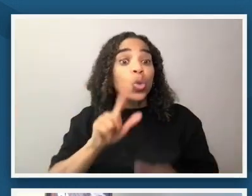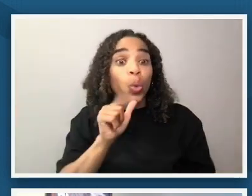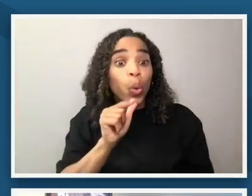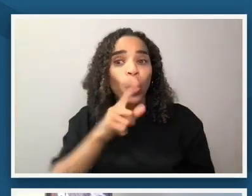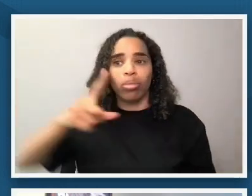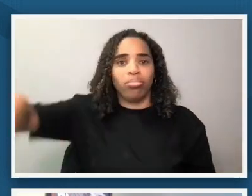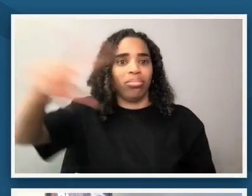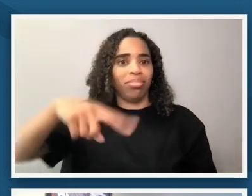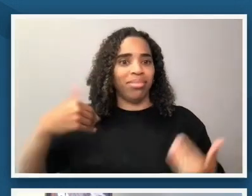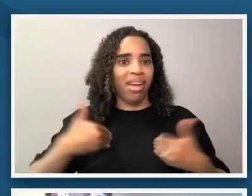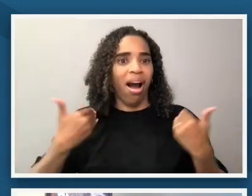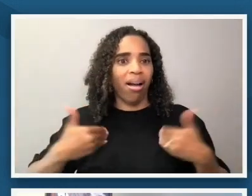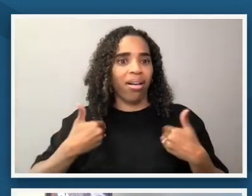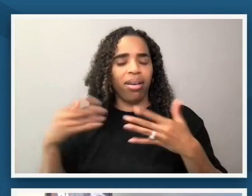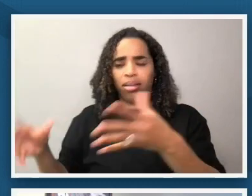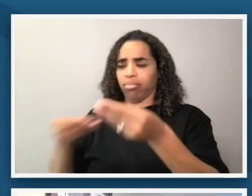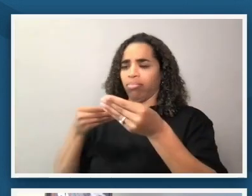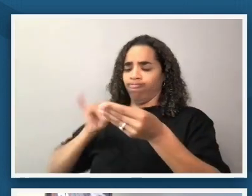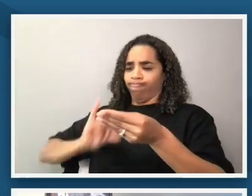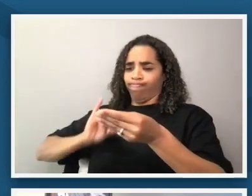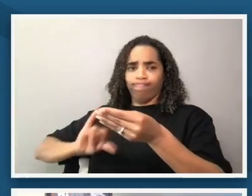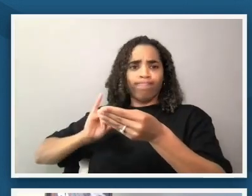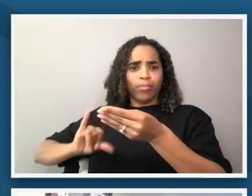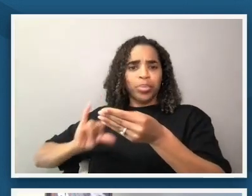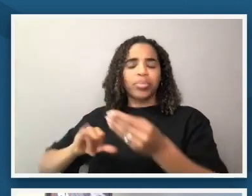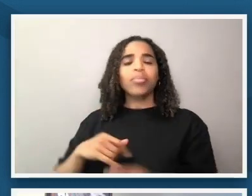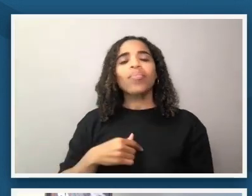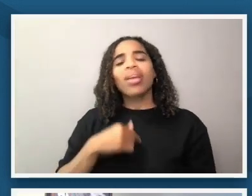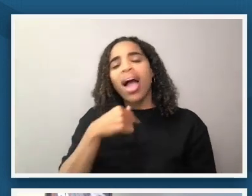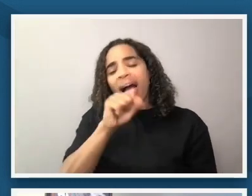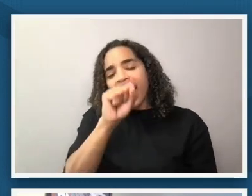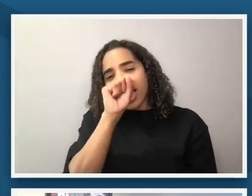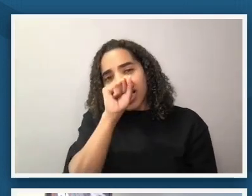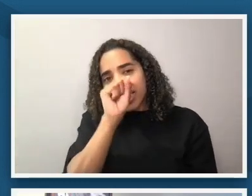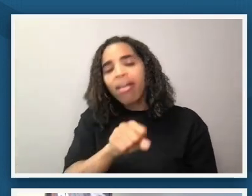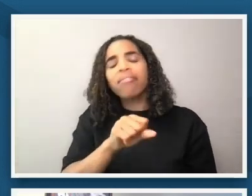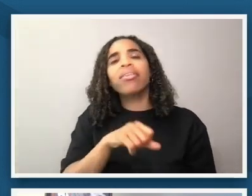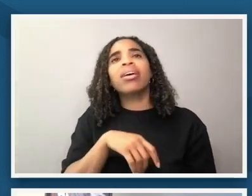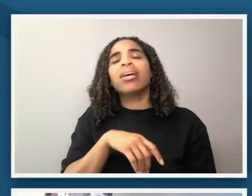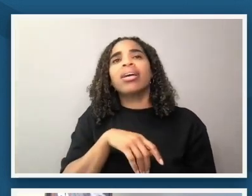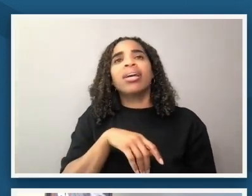and i love that